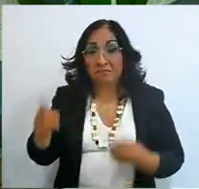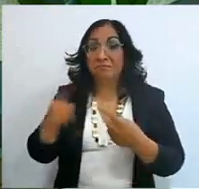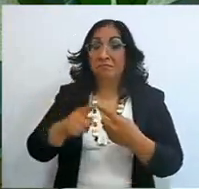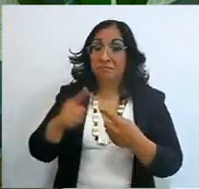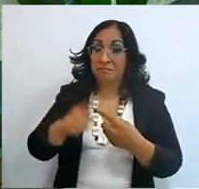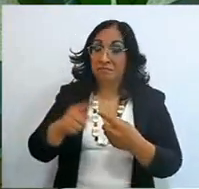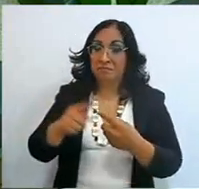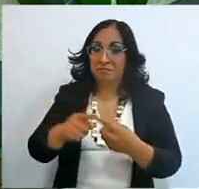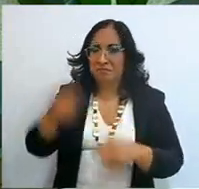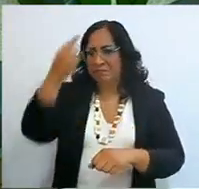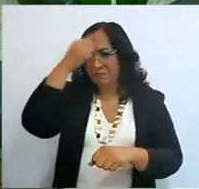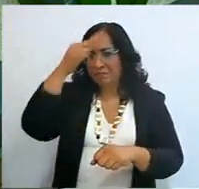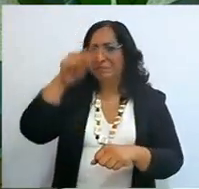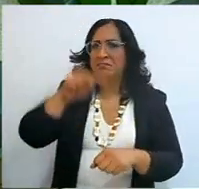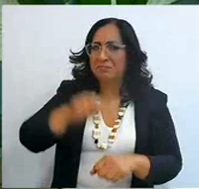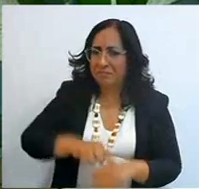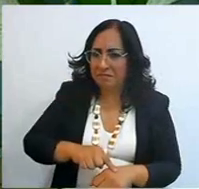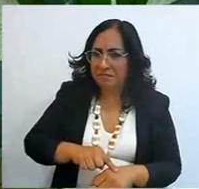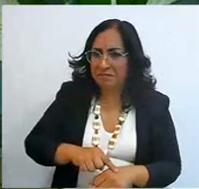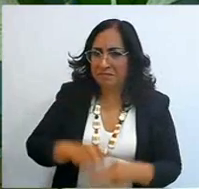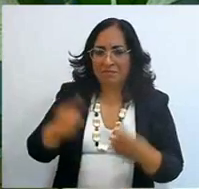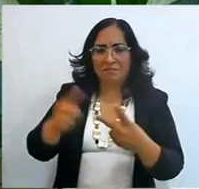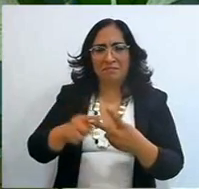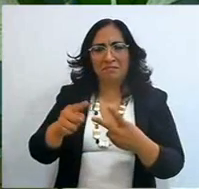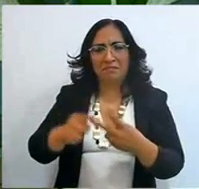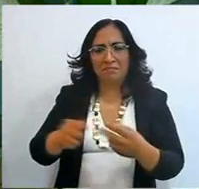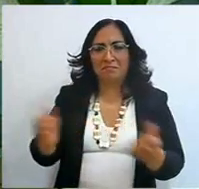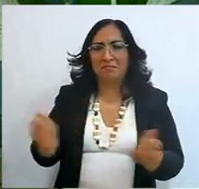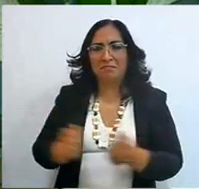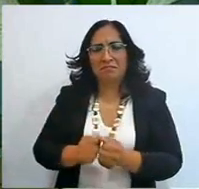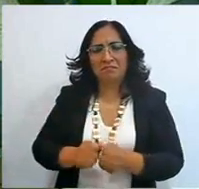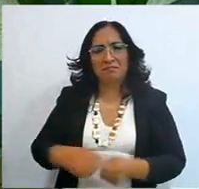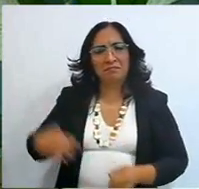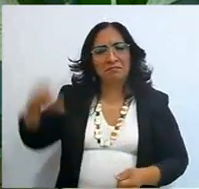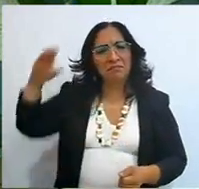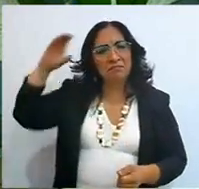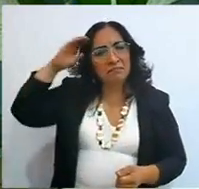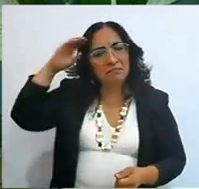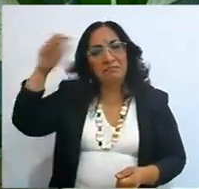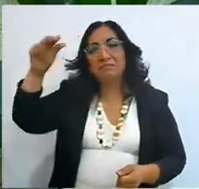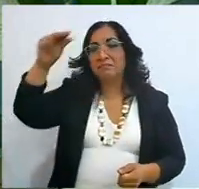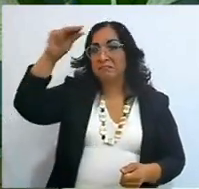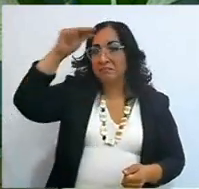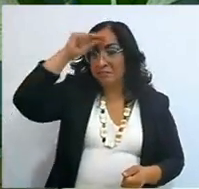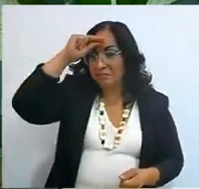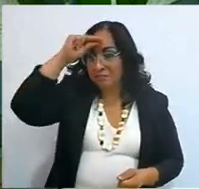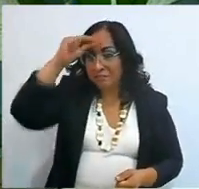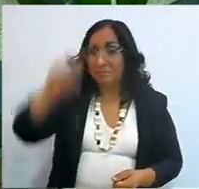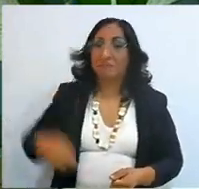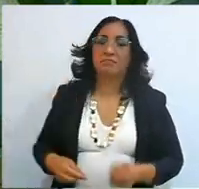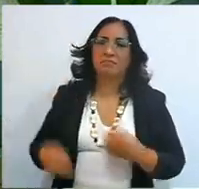second with the understanding, with all intelligence you have to read it, with commas, with points,